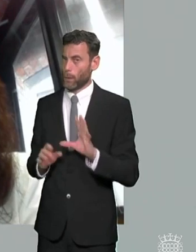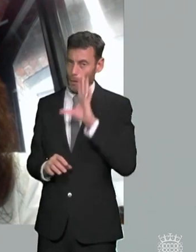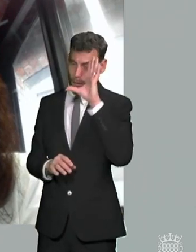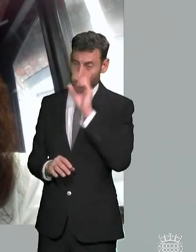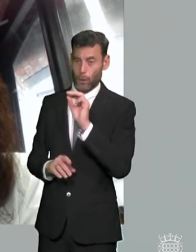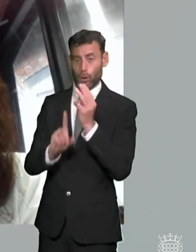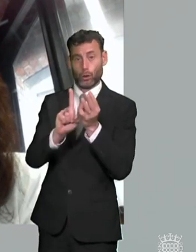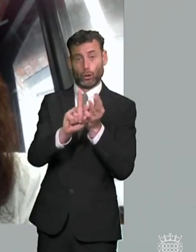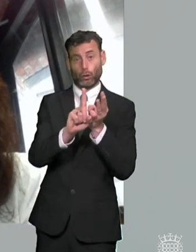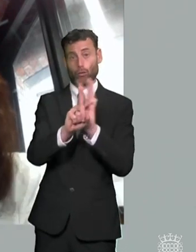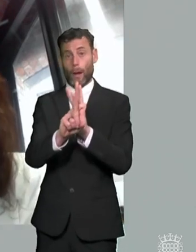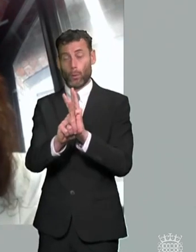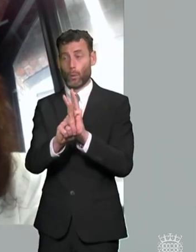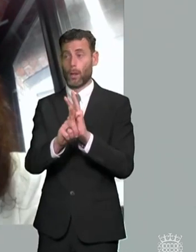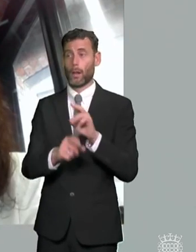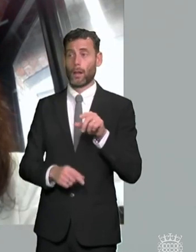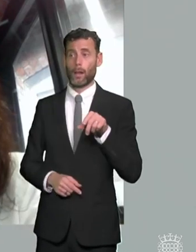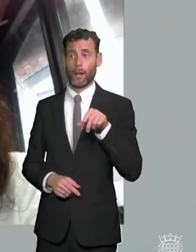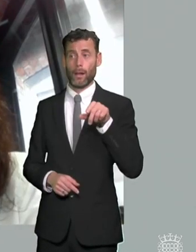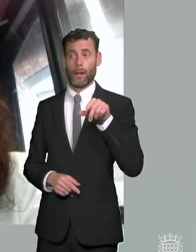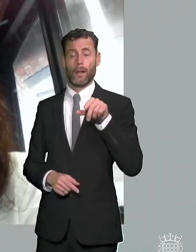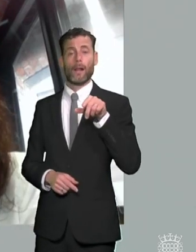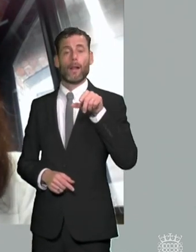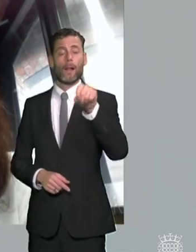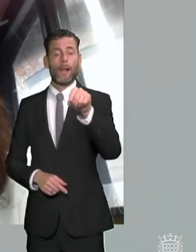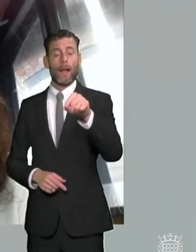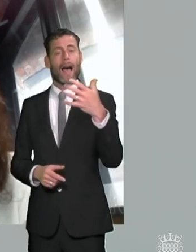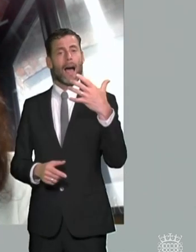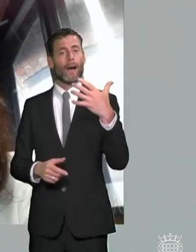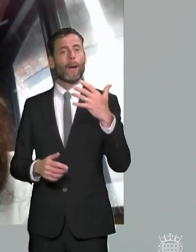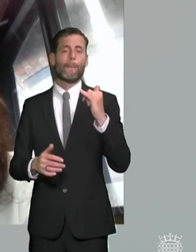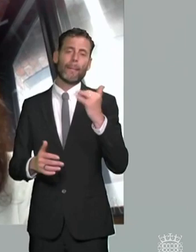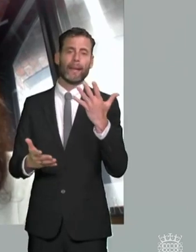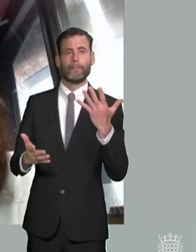introduced in all cases actually that there is no deterrent to the local authority to run um to run